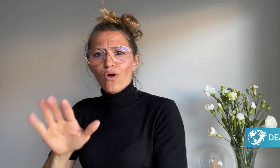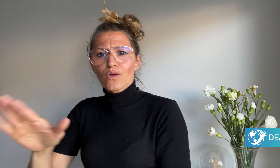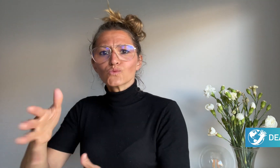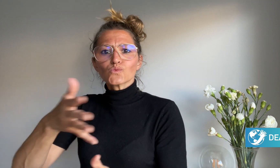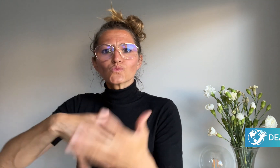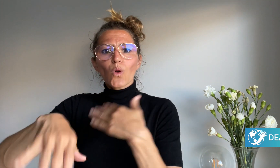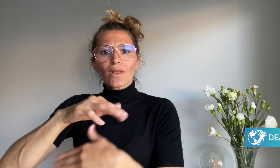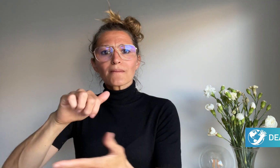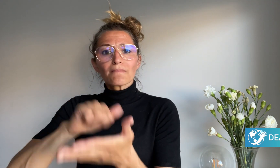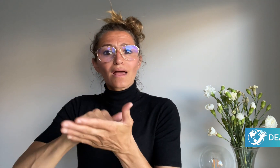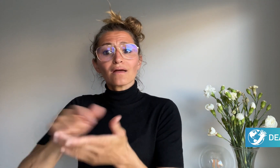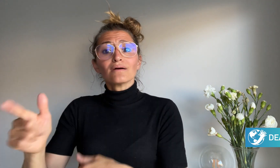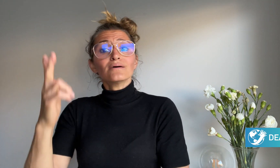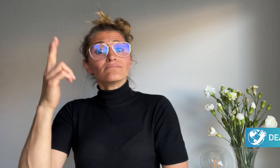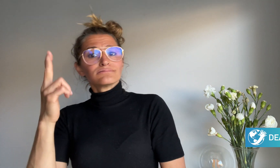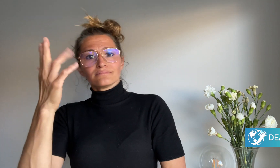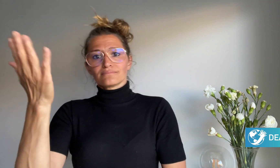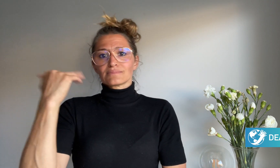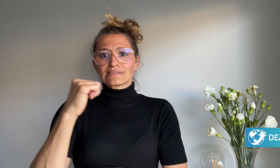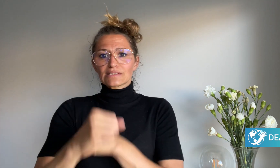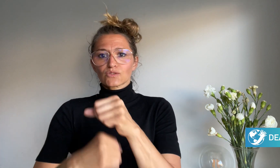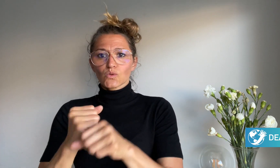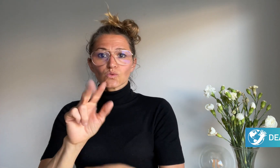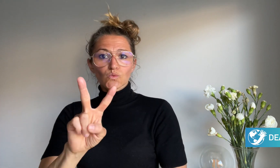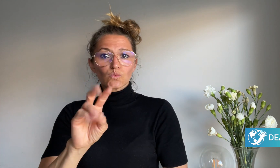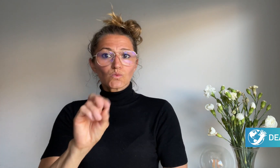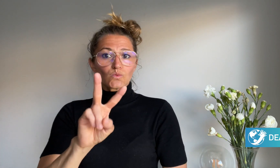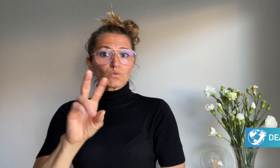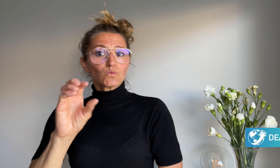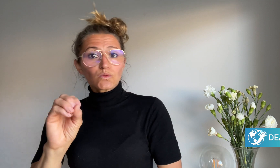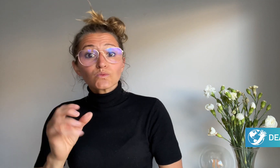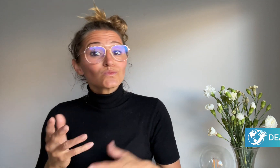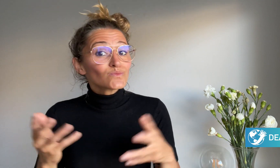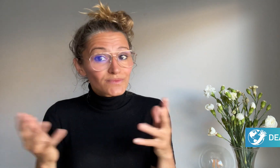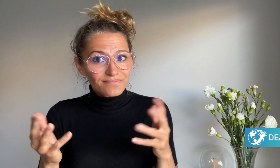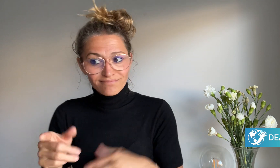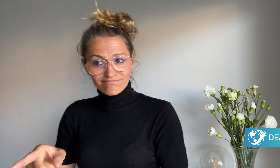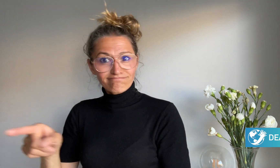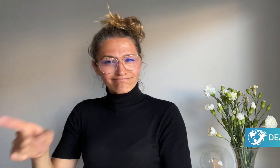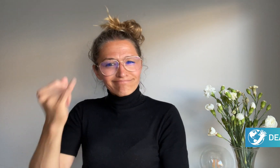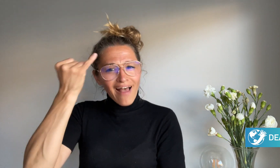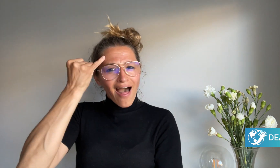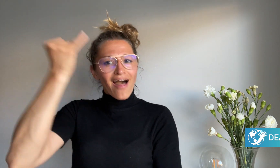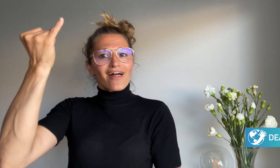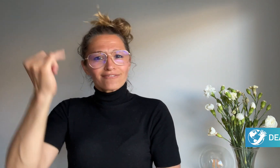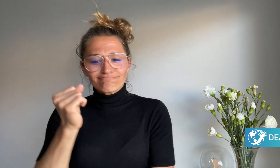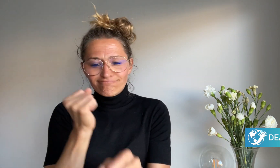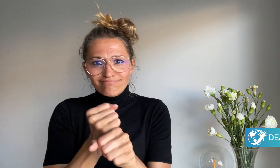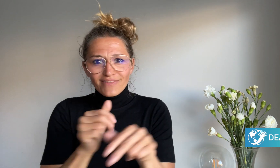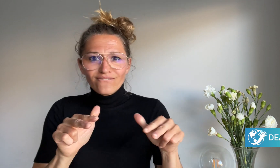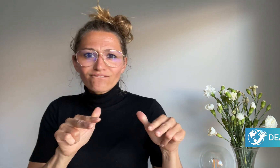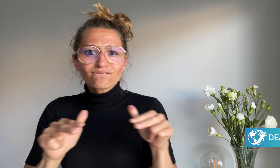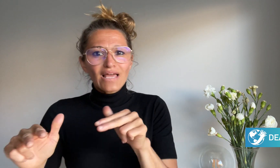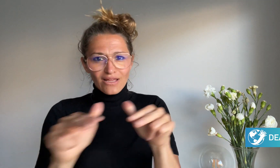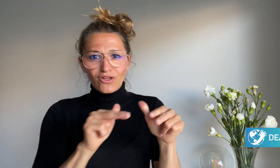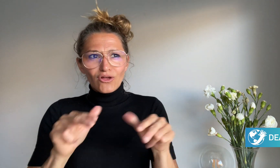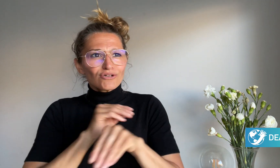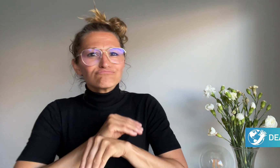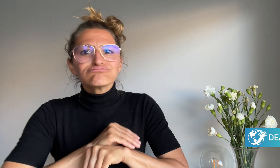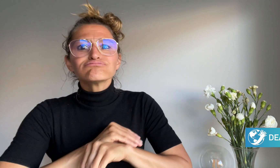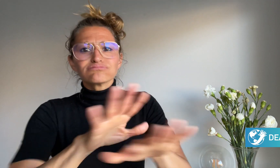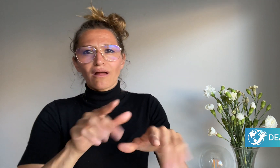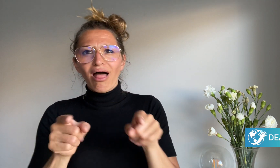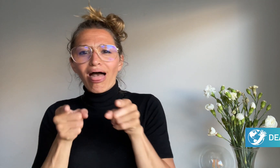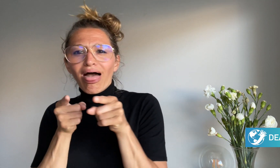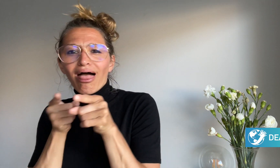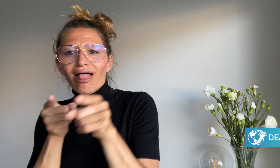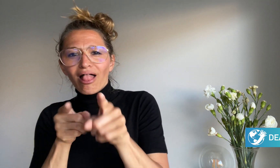created videos mocking hearing sign language creators